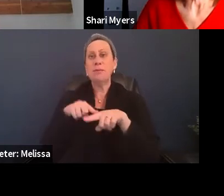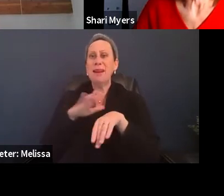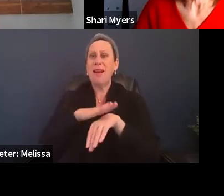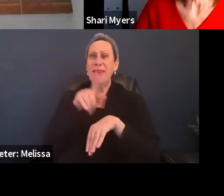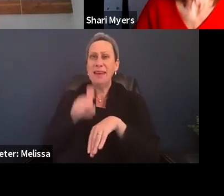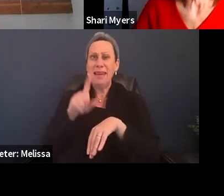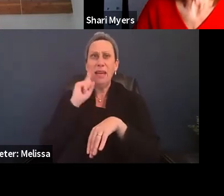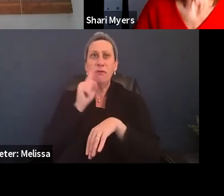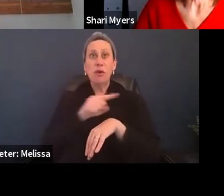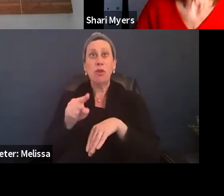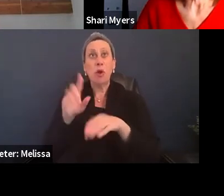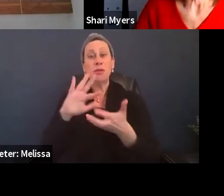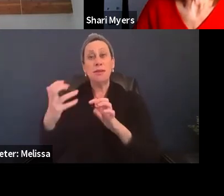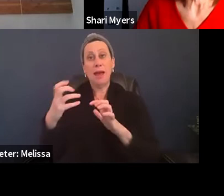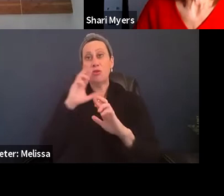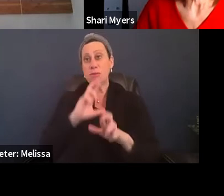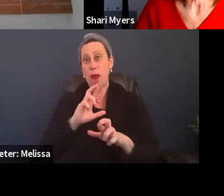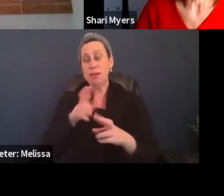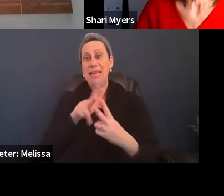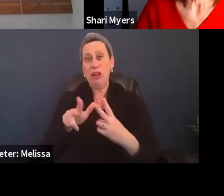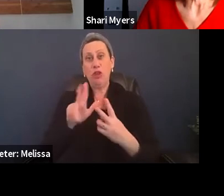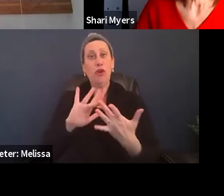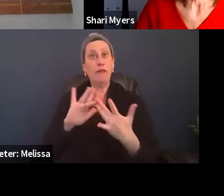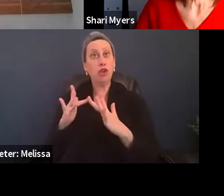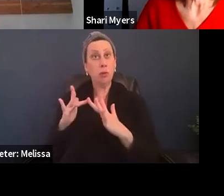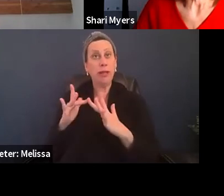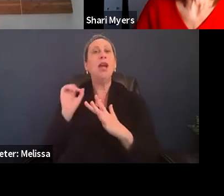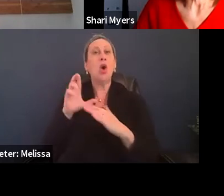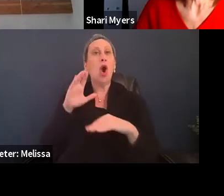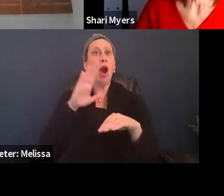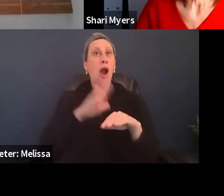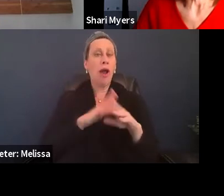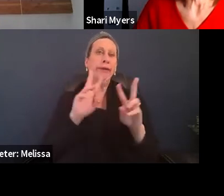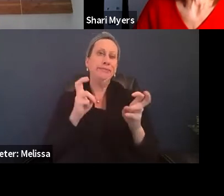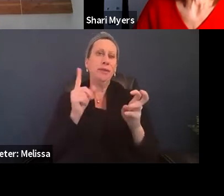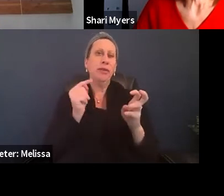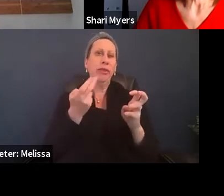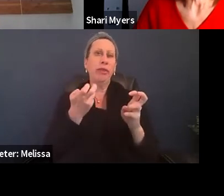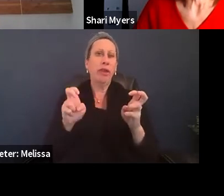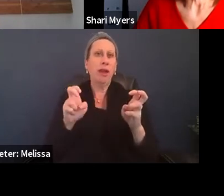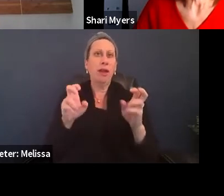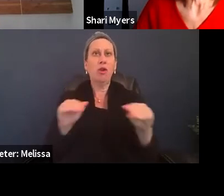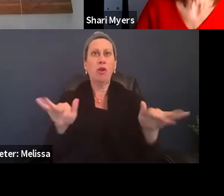of the disaster response, either virtually or on the ground to both assist shelter clients